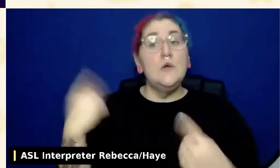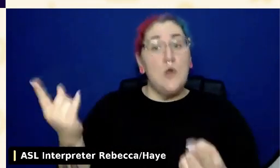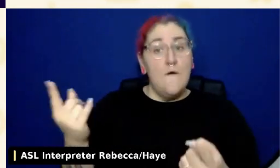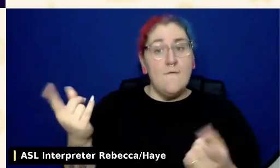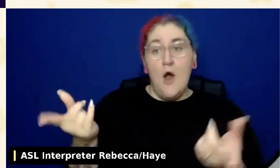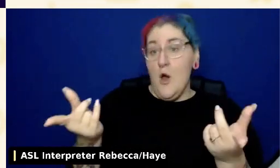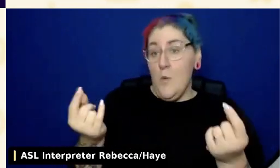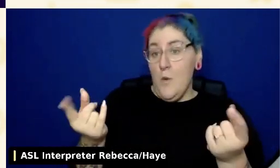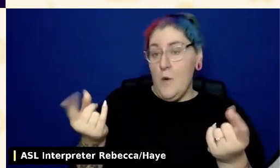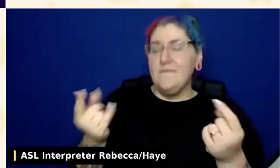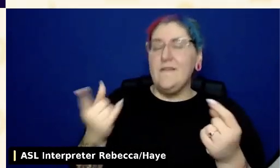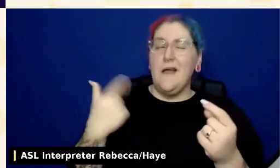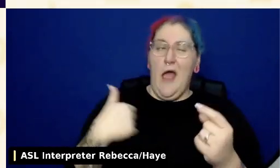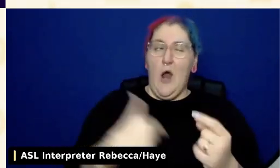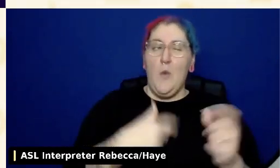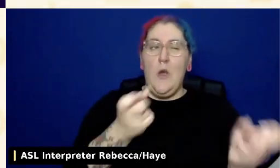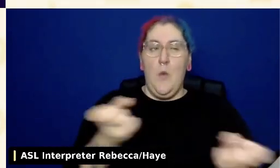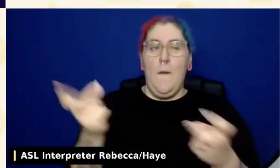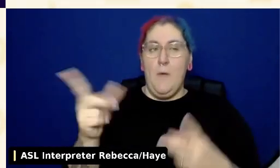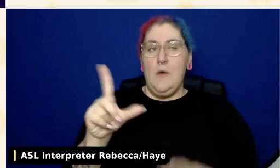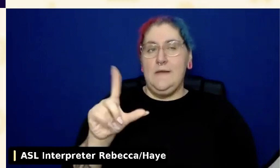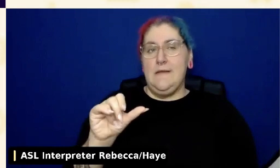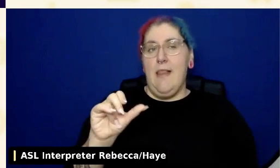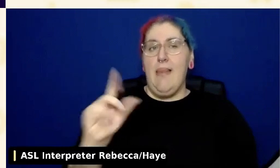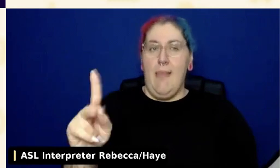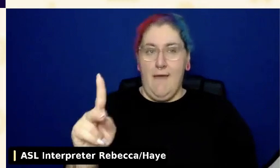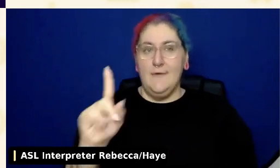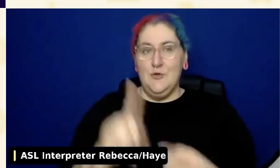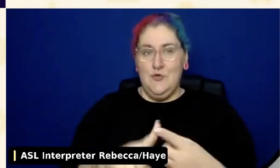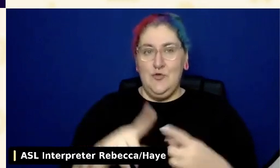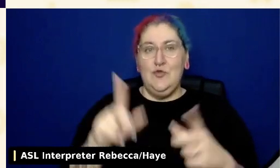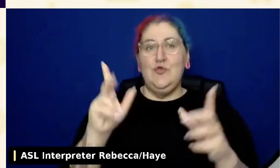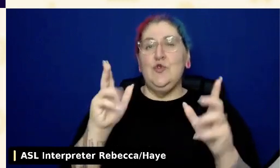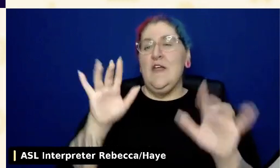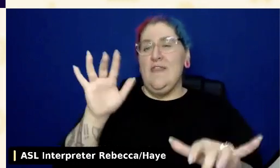in the chat so that everyone can have it as a reference.